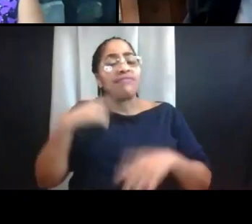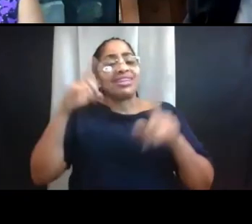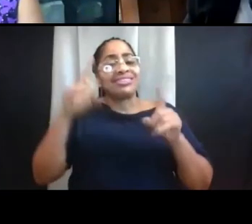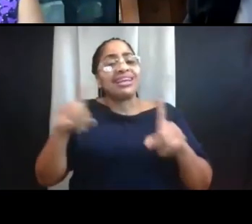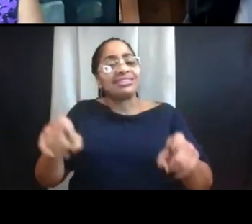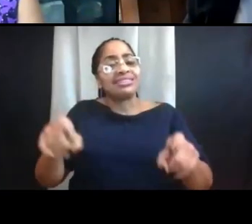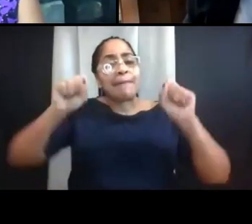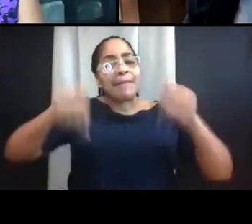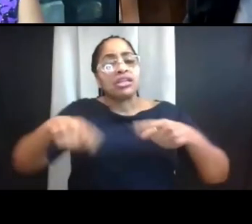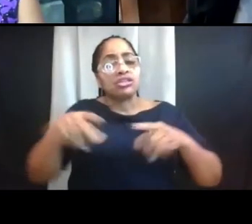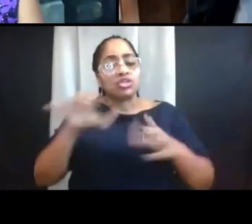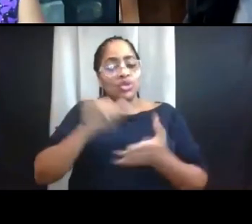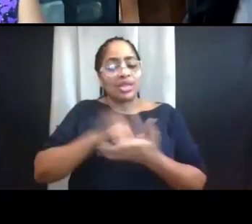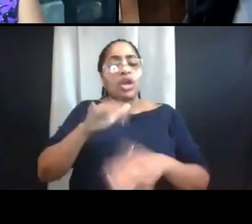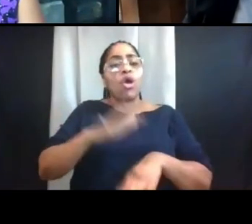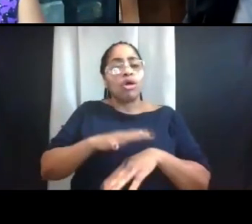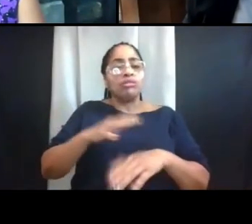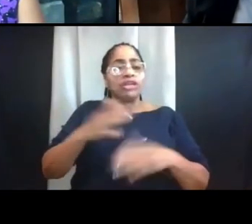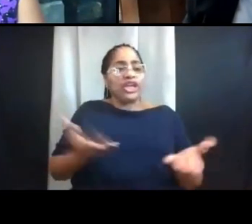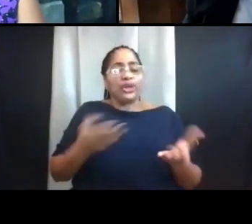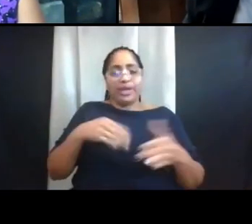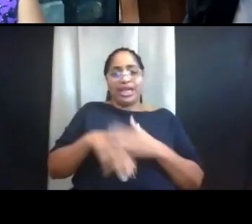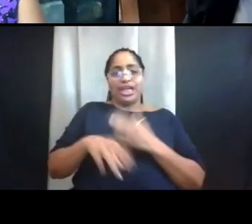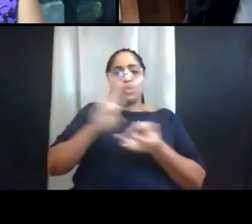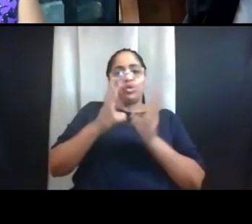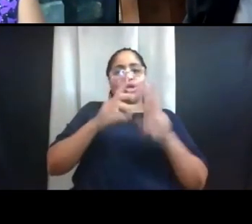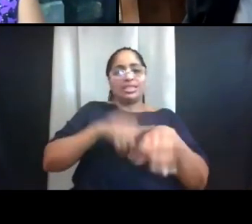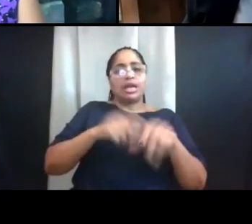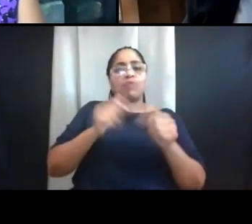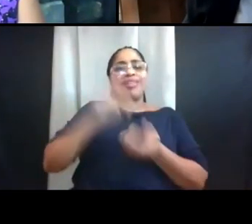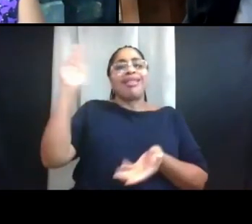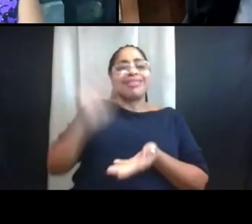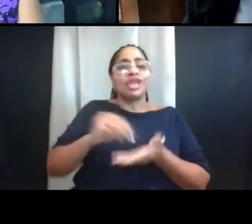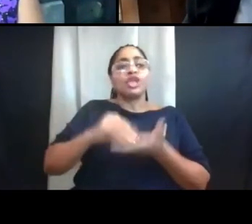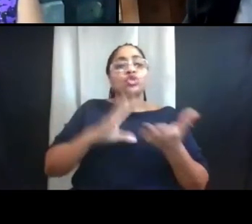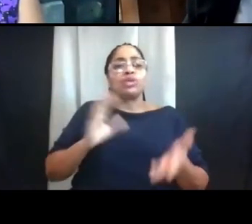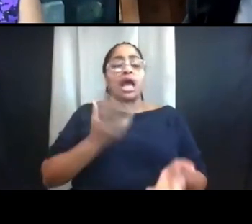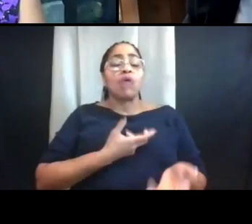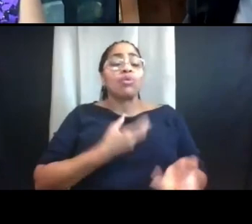on a de-densified campus in the winter. Dining: our dining program will remain the same